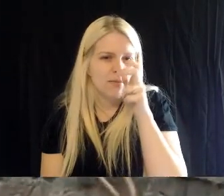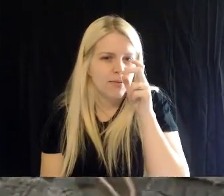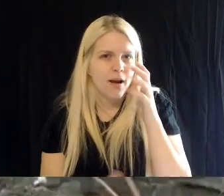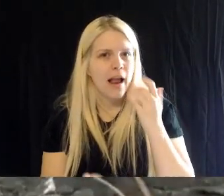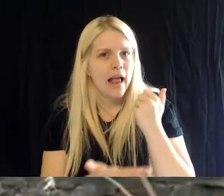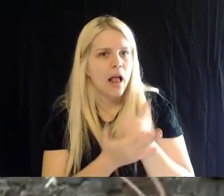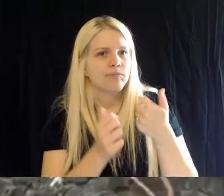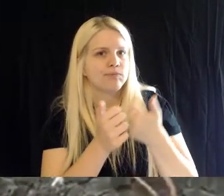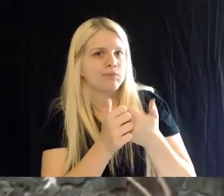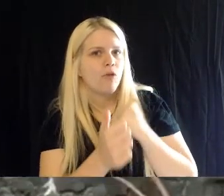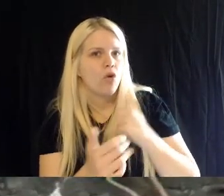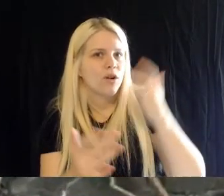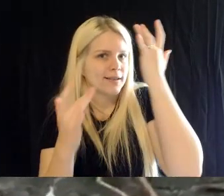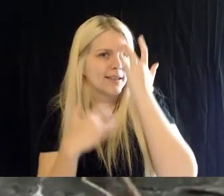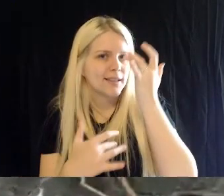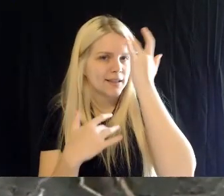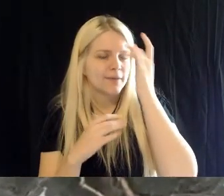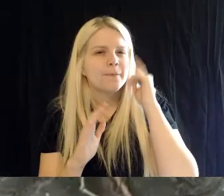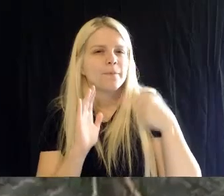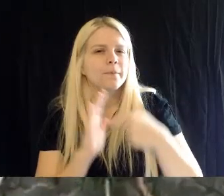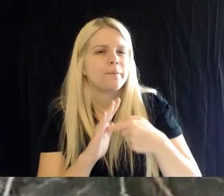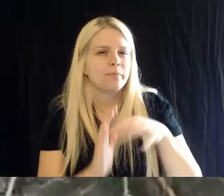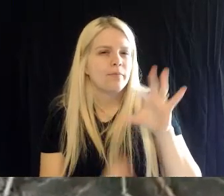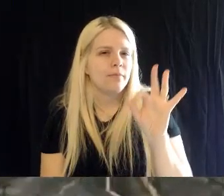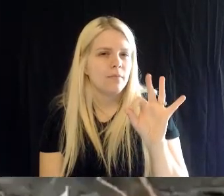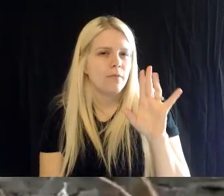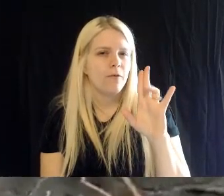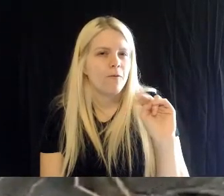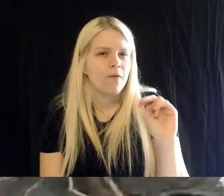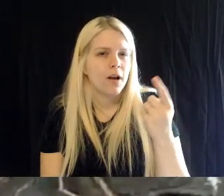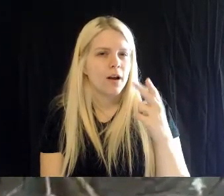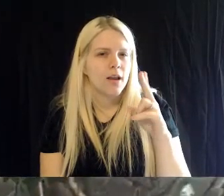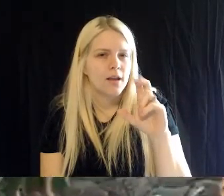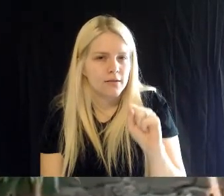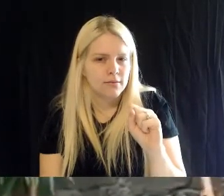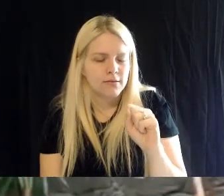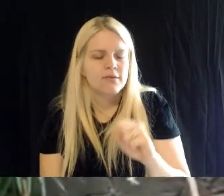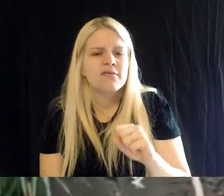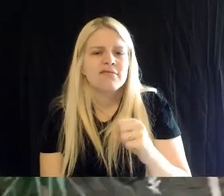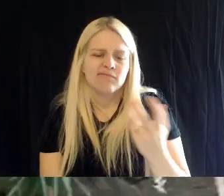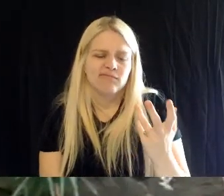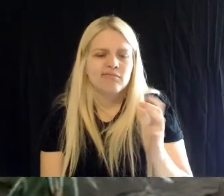that we can get, like funguses or rust. Brad: Now Rory, some people are asking how old